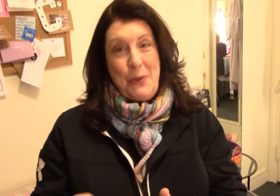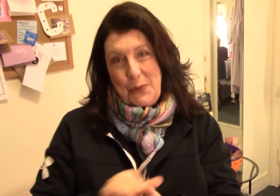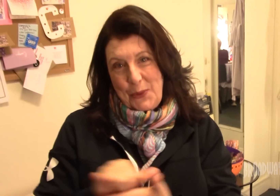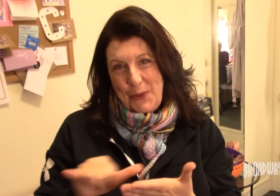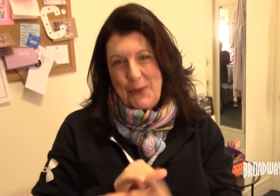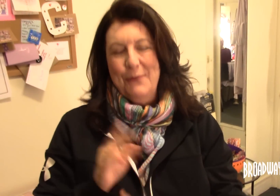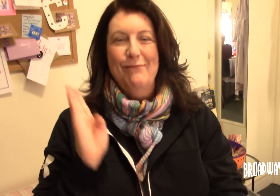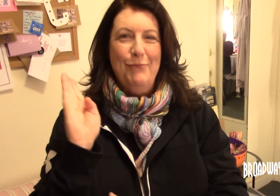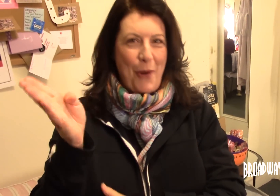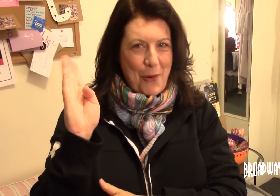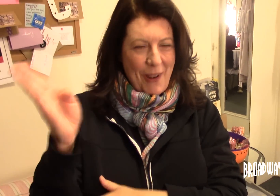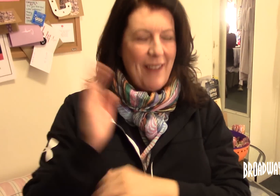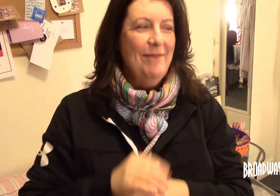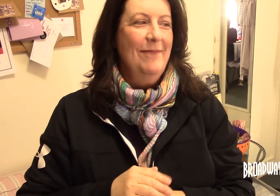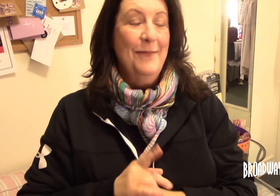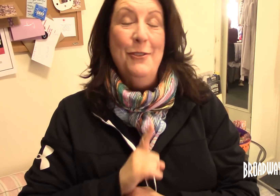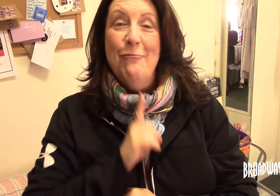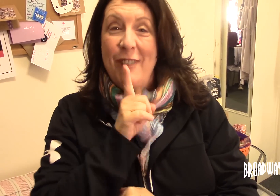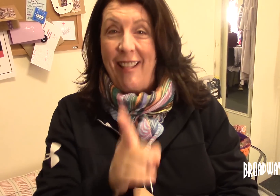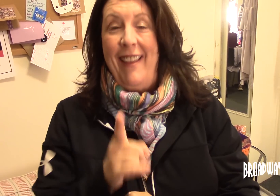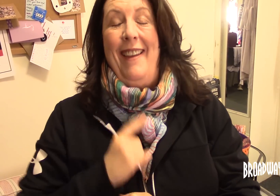so far at New York, Broadway really,